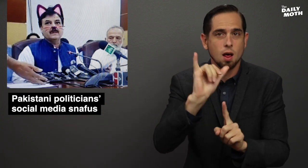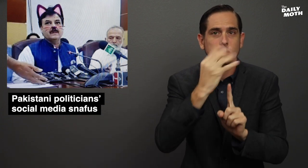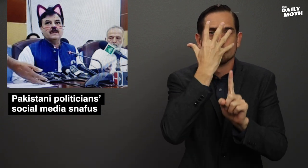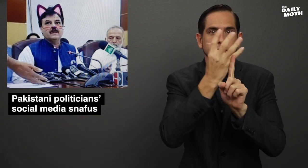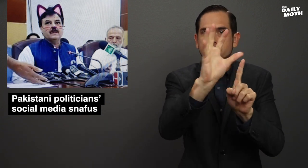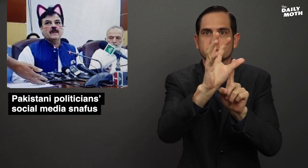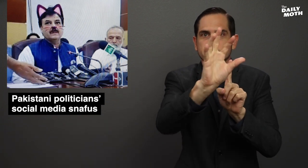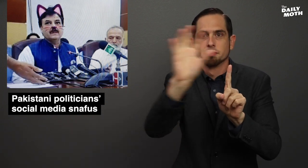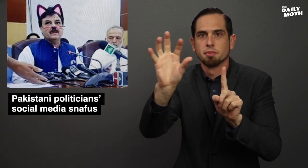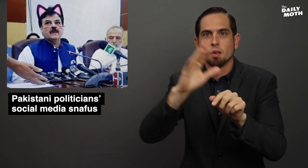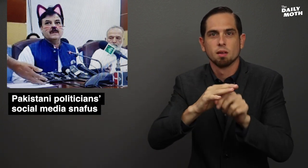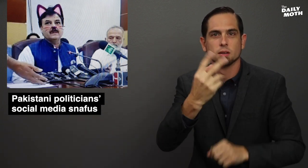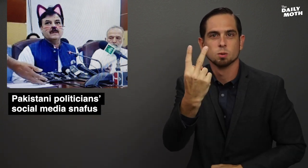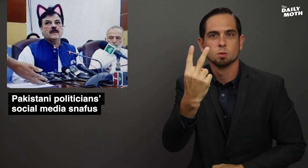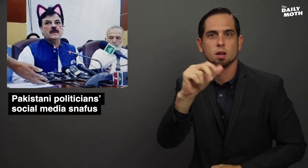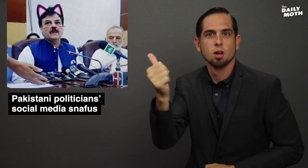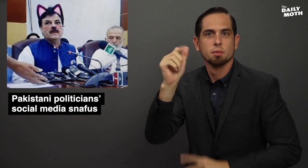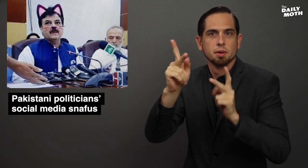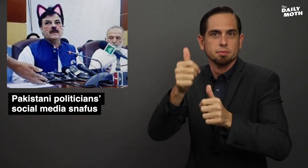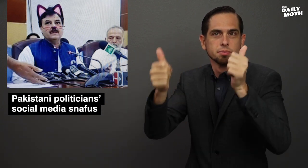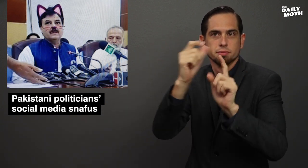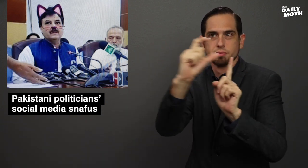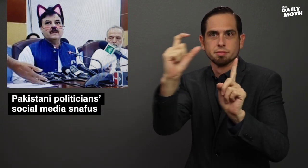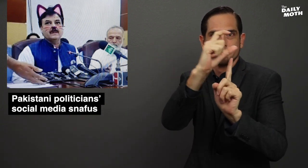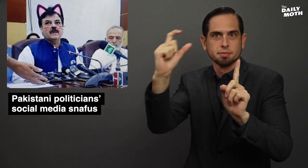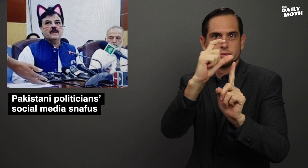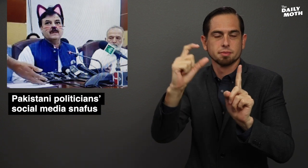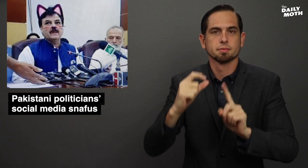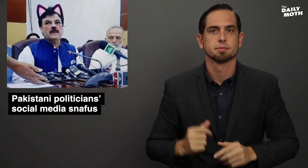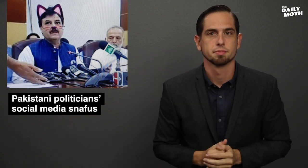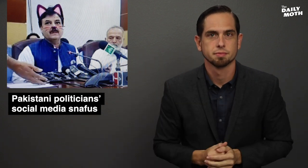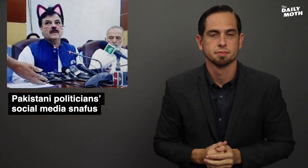hit two other officials.